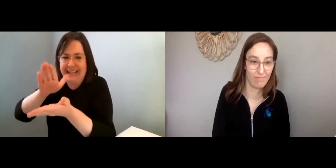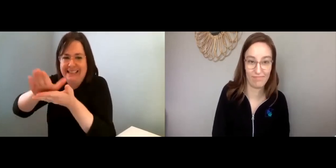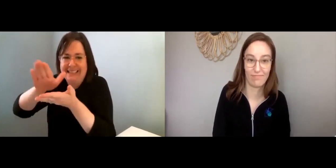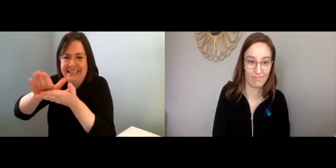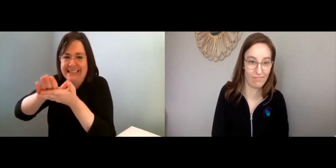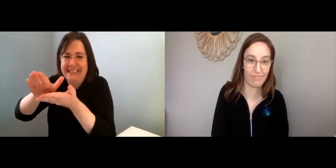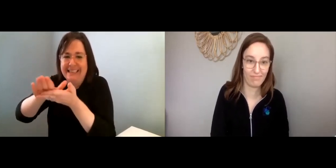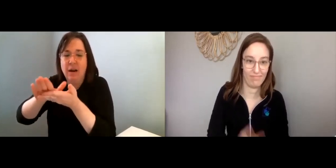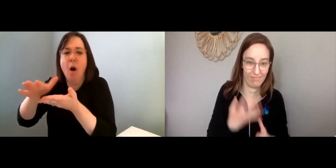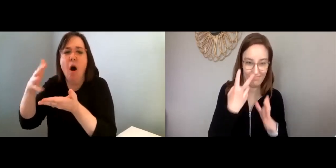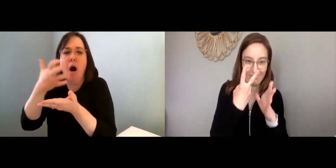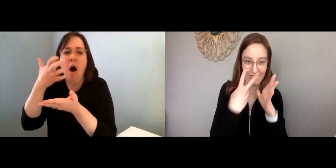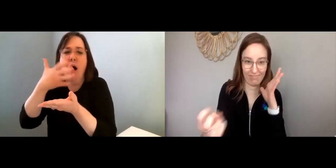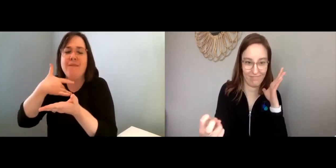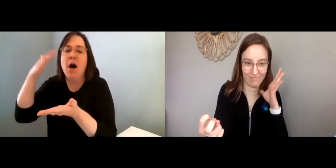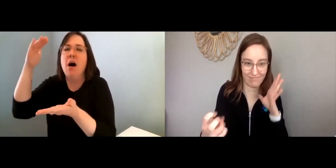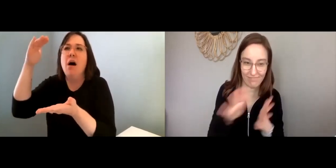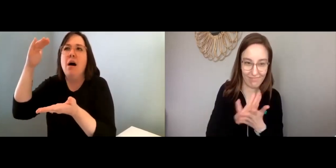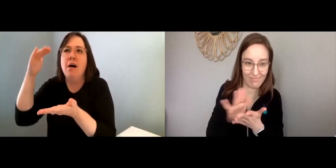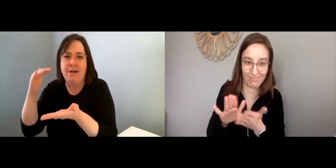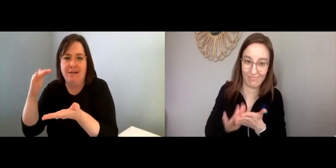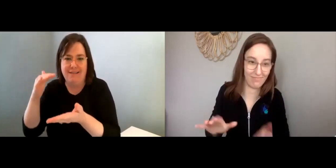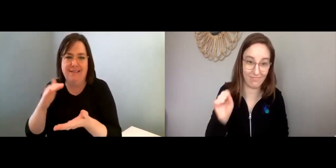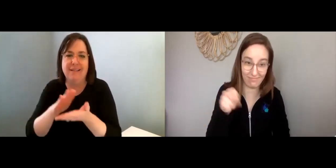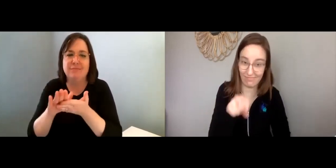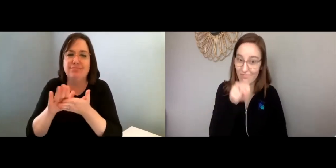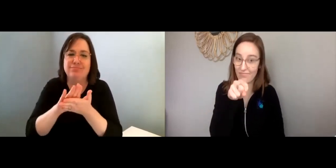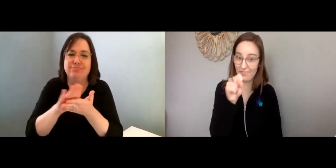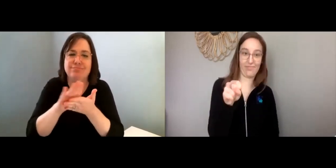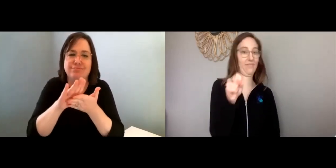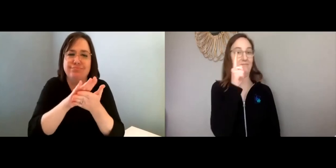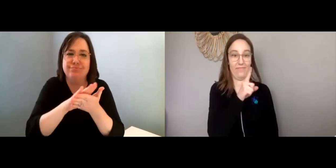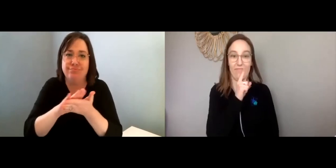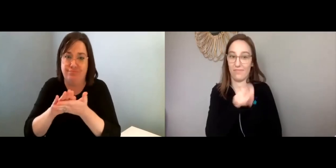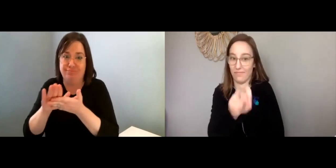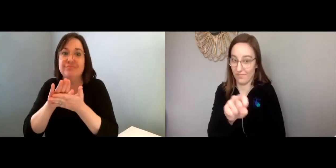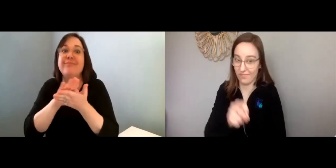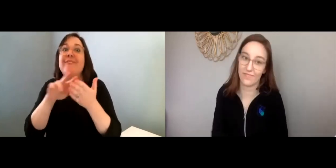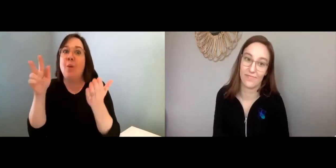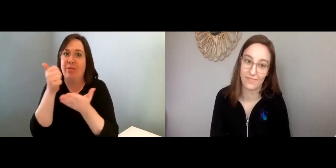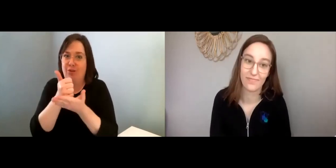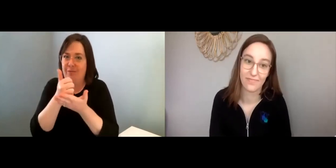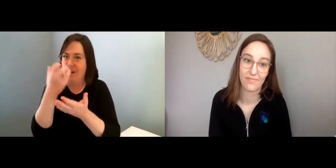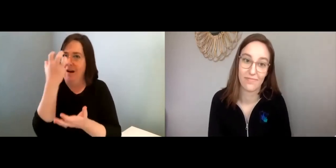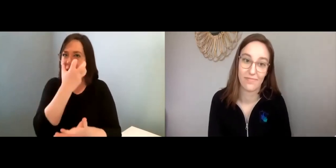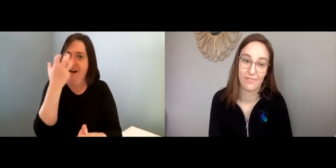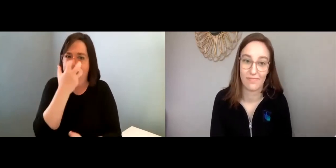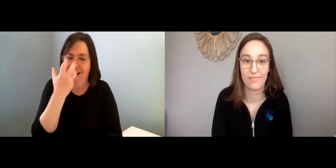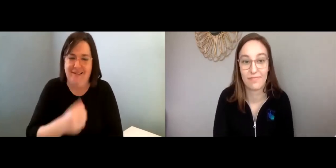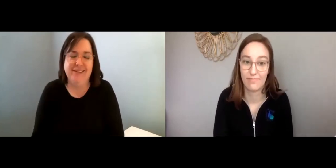but then when you shift that energy onto cleaning, it really brings you back down. It can help. Maggie: For sure!